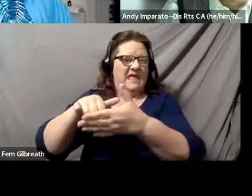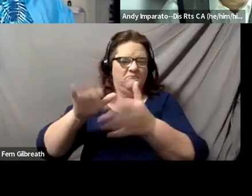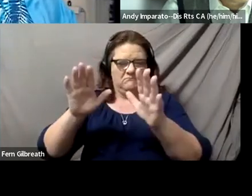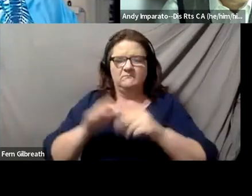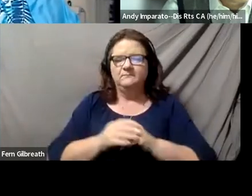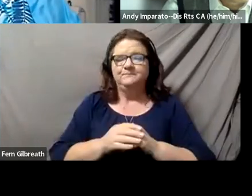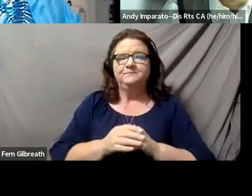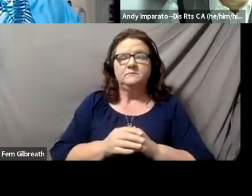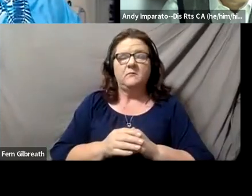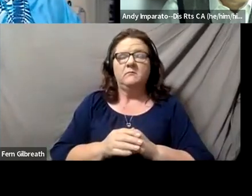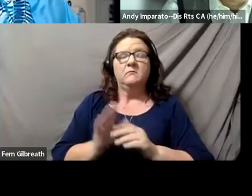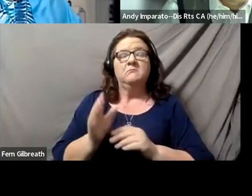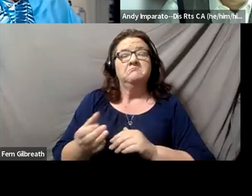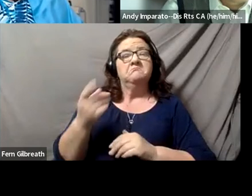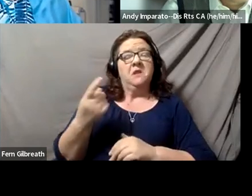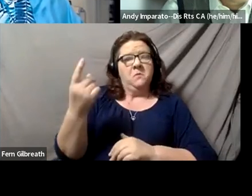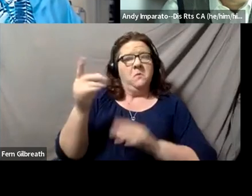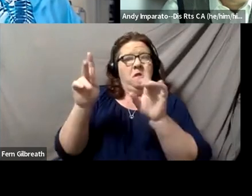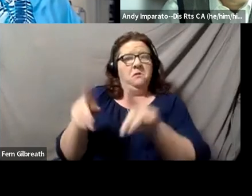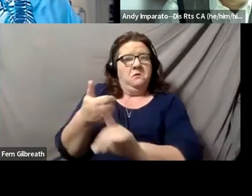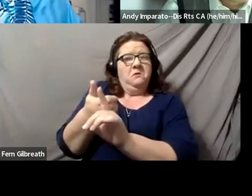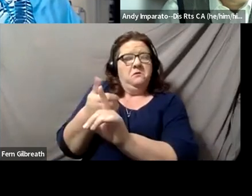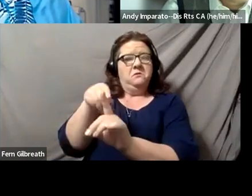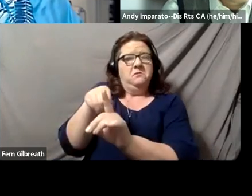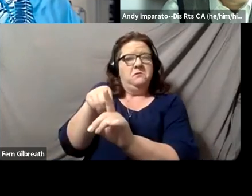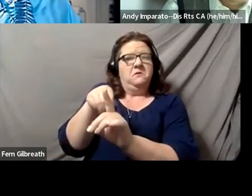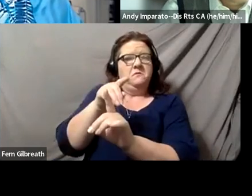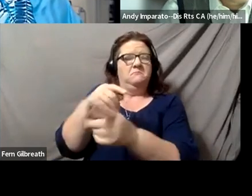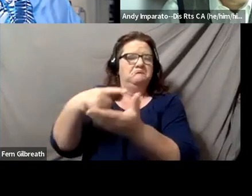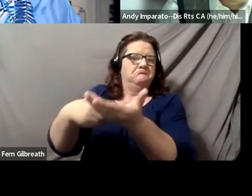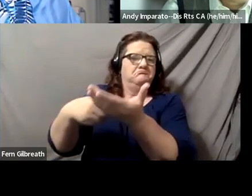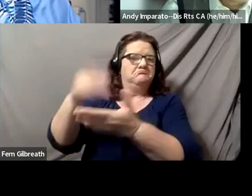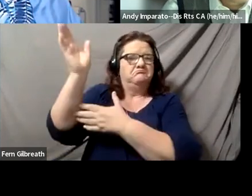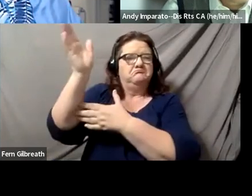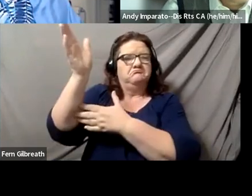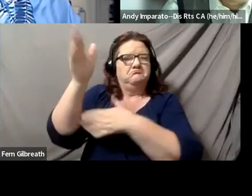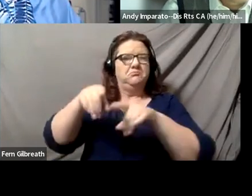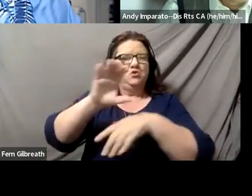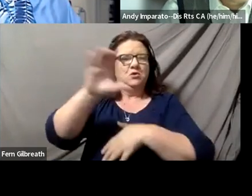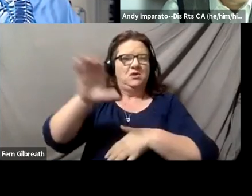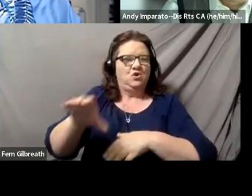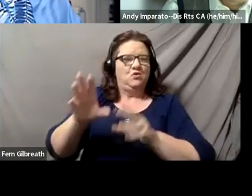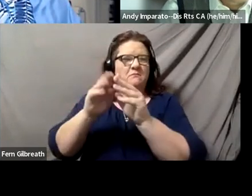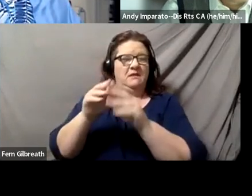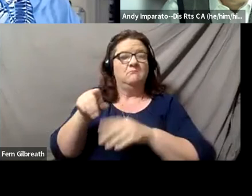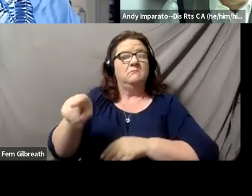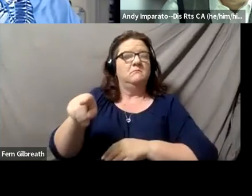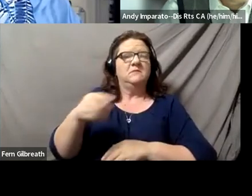And one of the people who was talking, speaking in the Zoom meeting, said something that struck me,